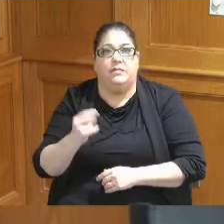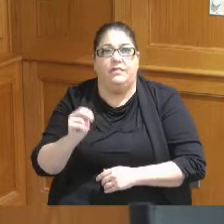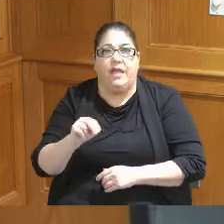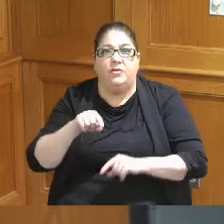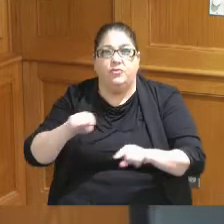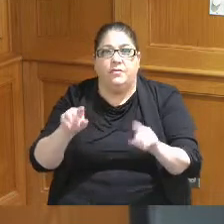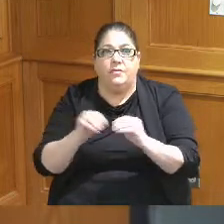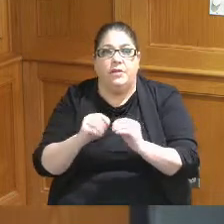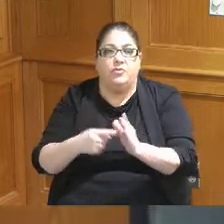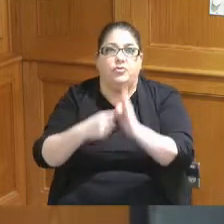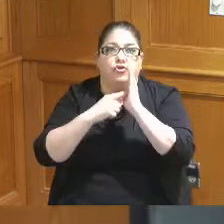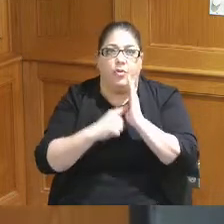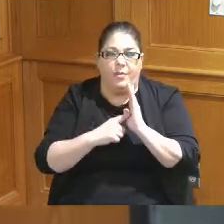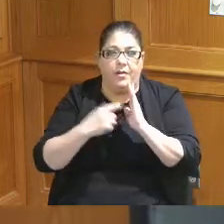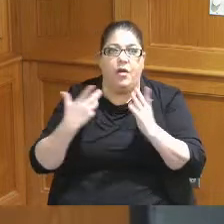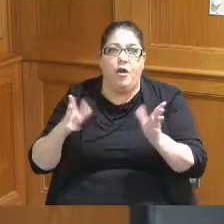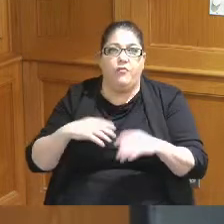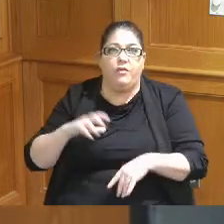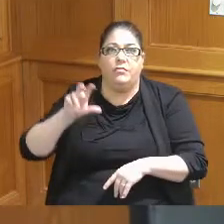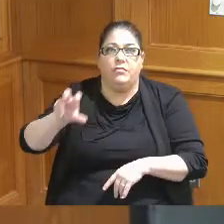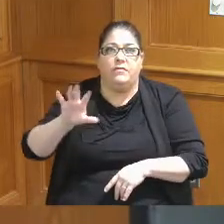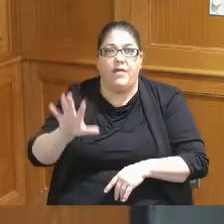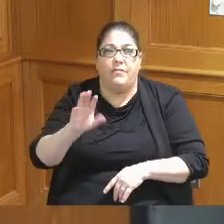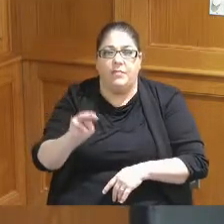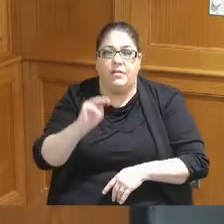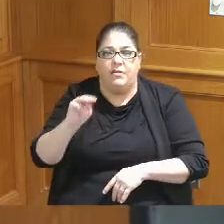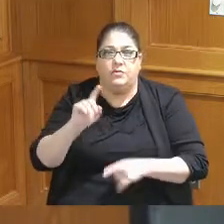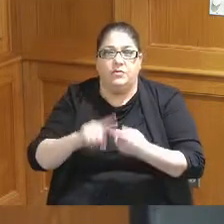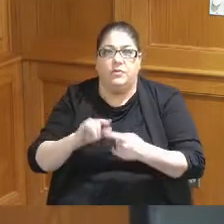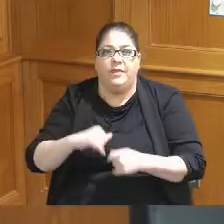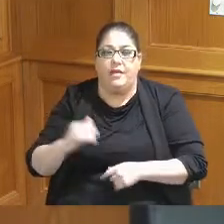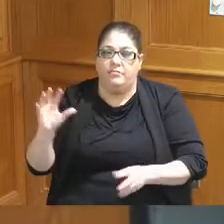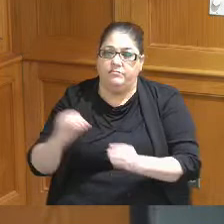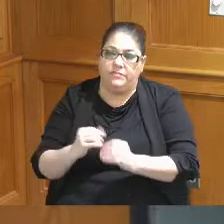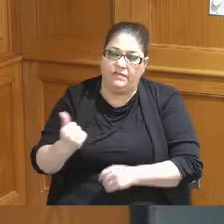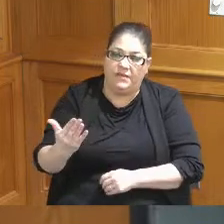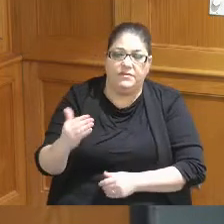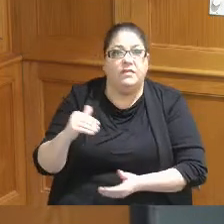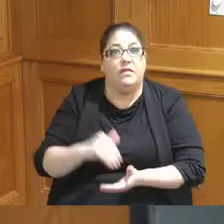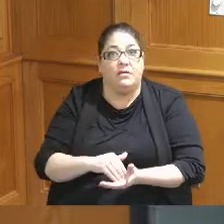you showed me that we already have put 5 million toward it so that would be a total of 15 million